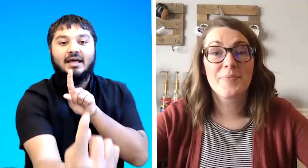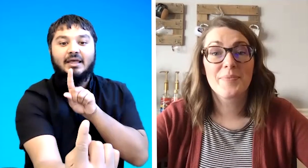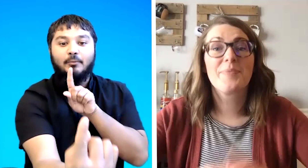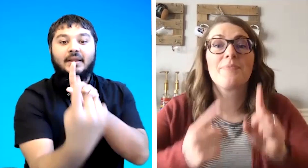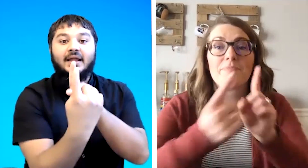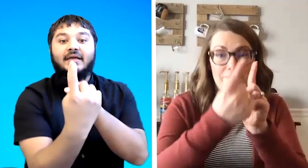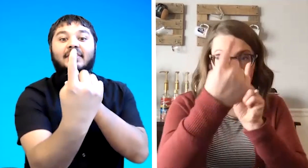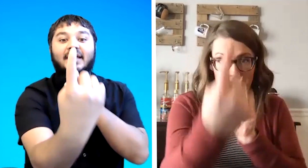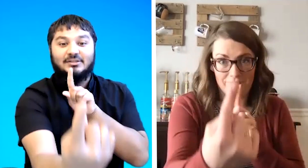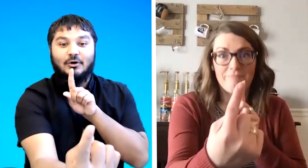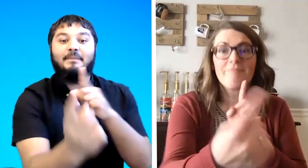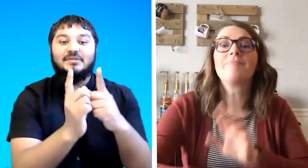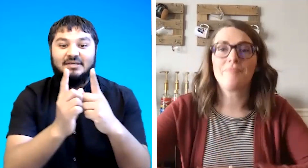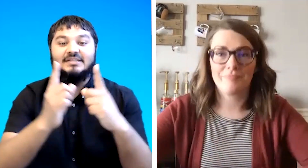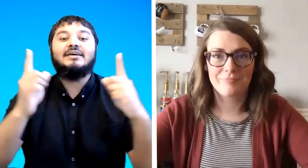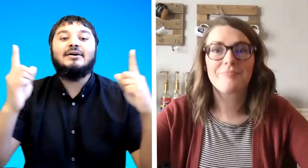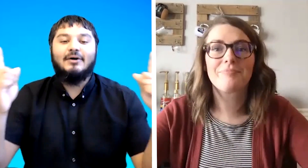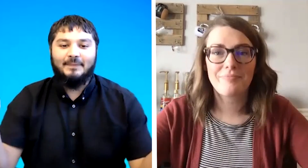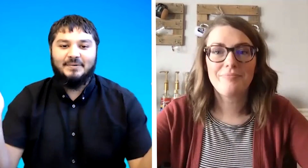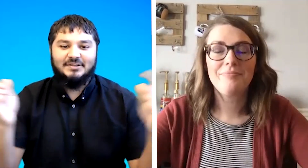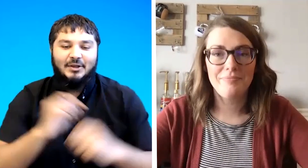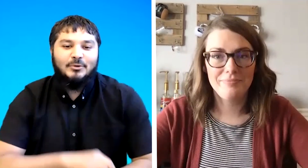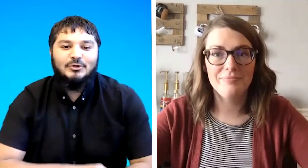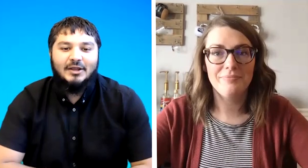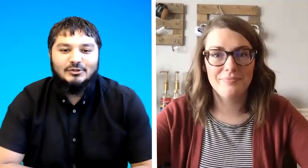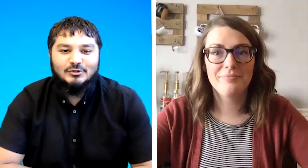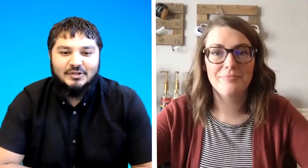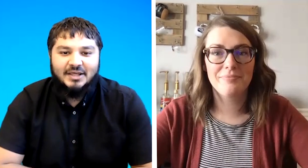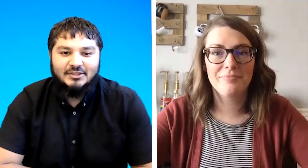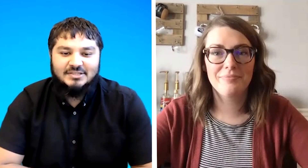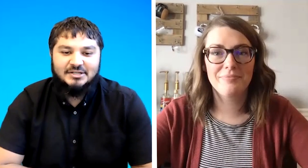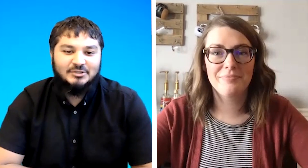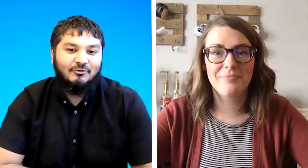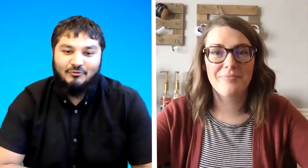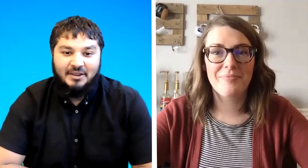it'll be like that's opposite opposite okay would you like to choose another sentence or phrase